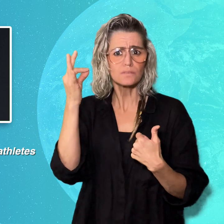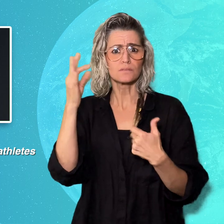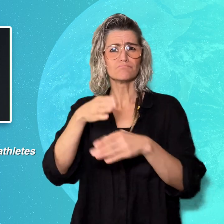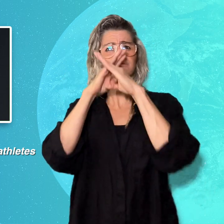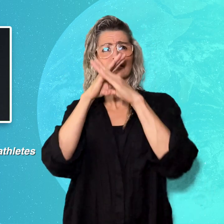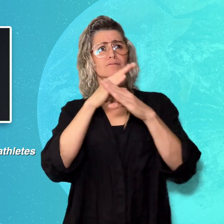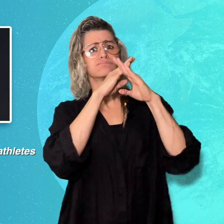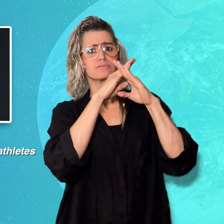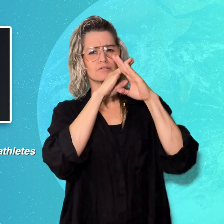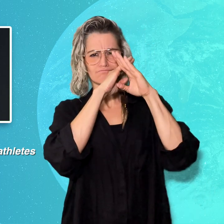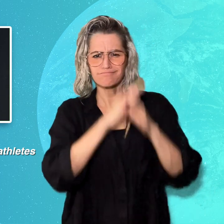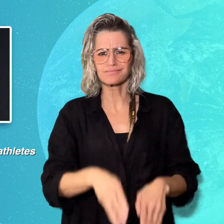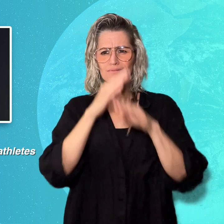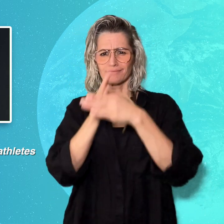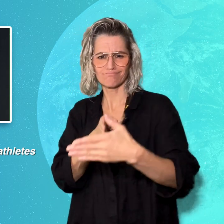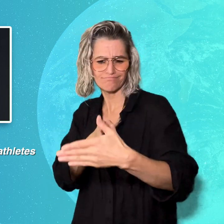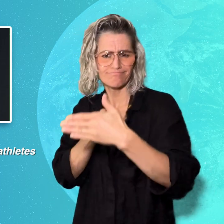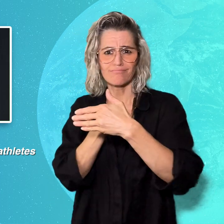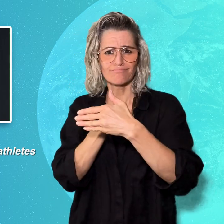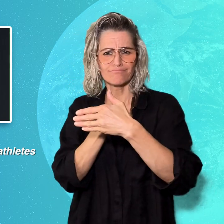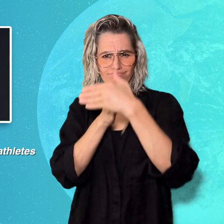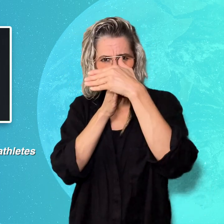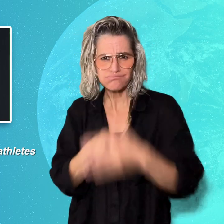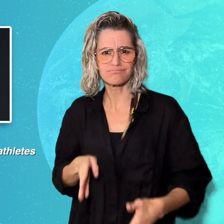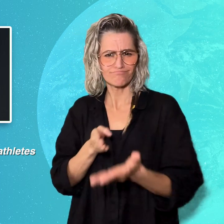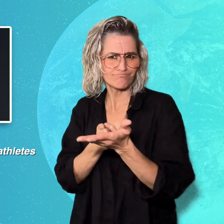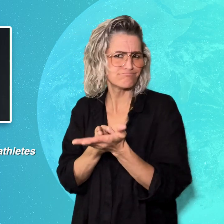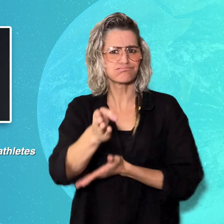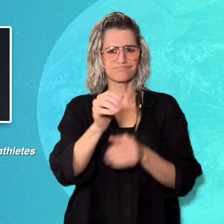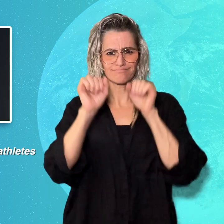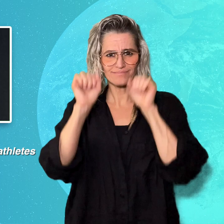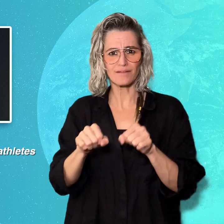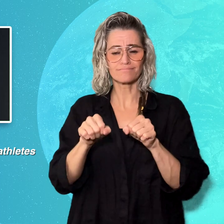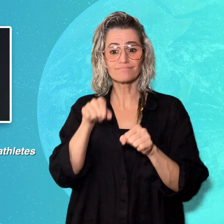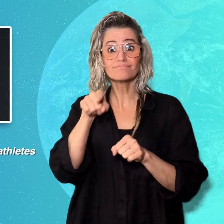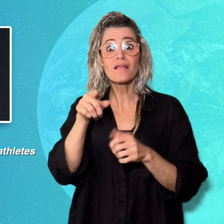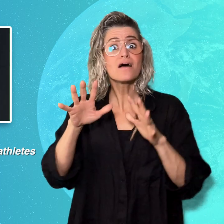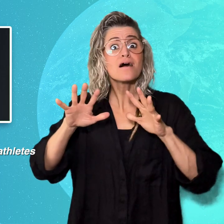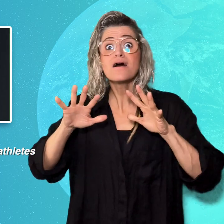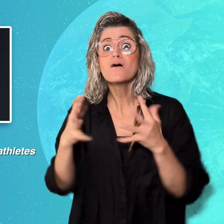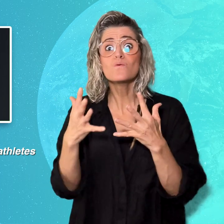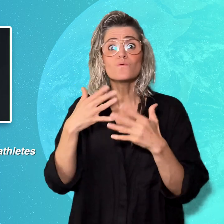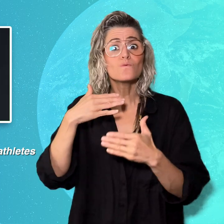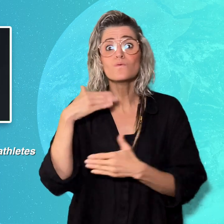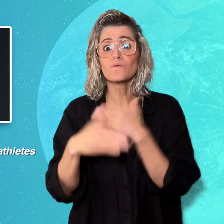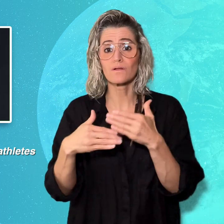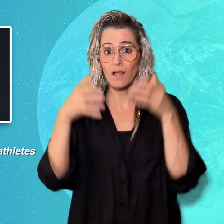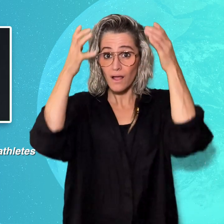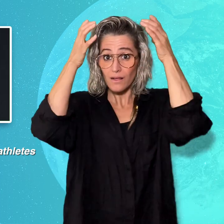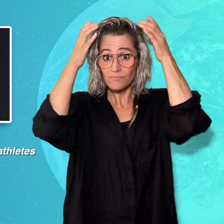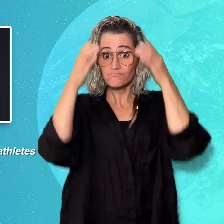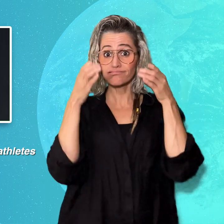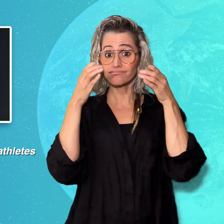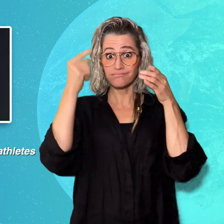field. To do this, the helmet enables Deaf athletes to communicate